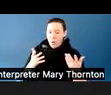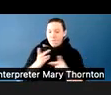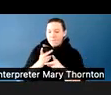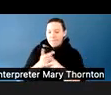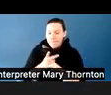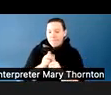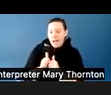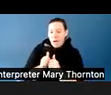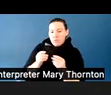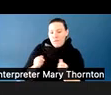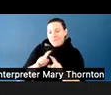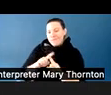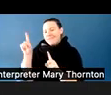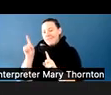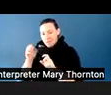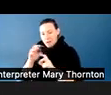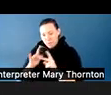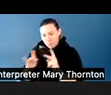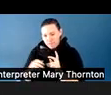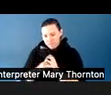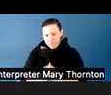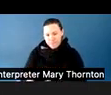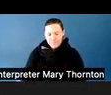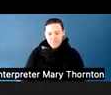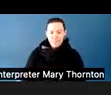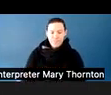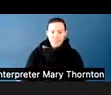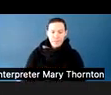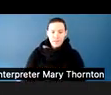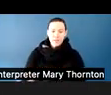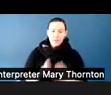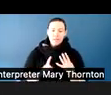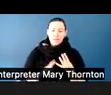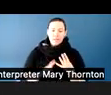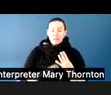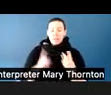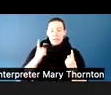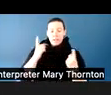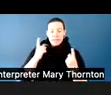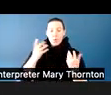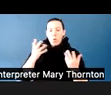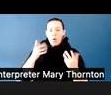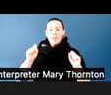So like we talked about with the syllabus, there's going to be things that we want to do for folks that we're not able to,